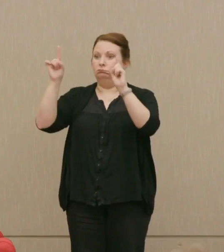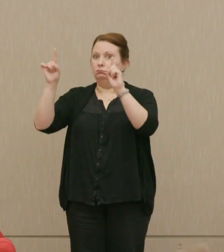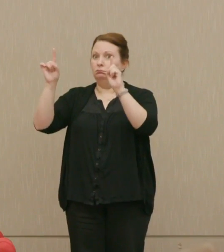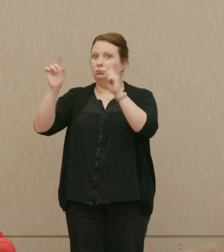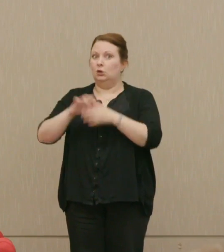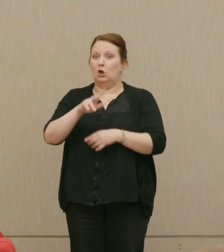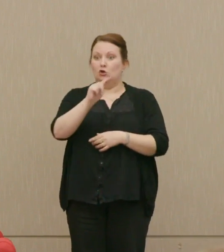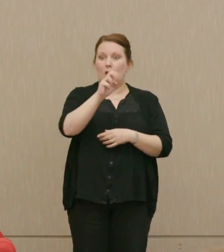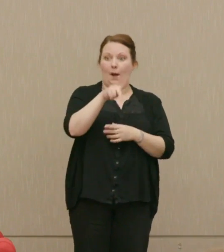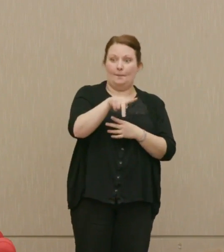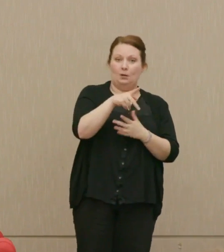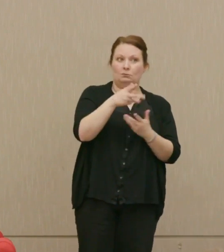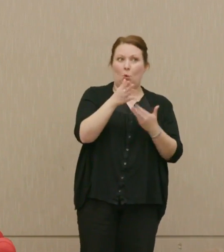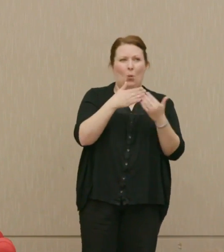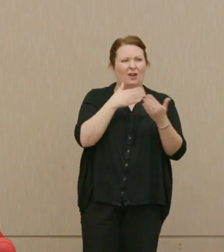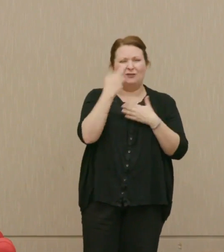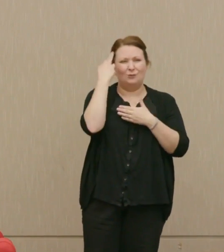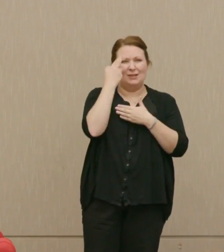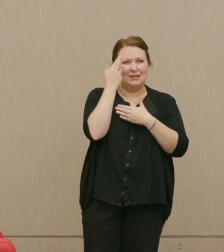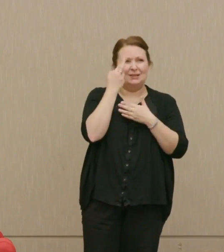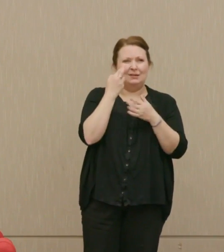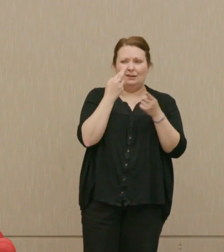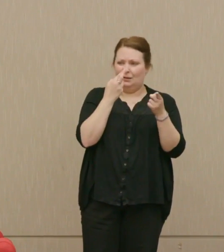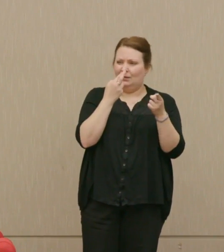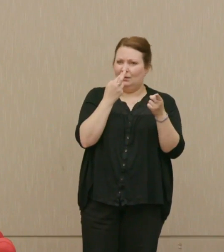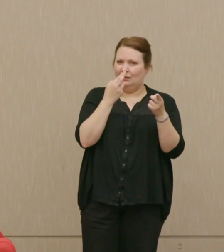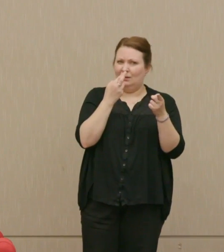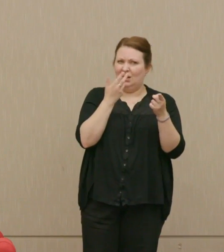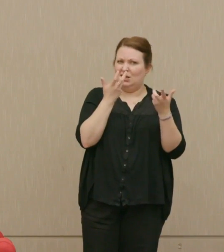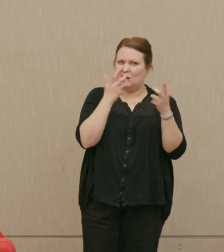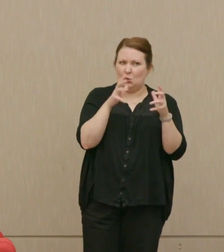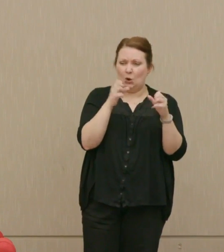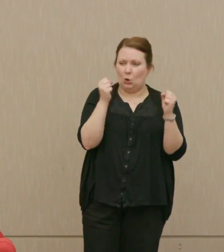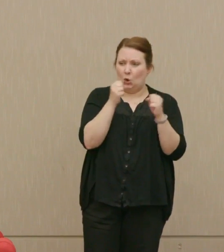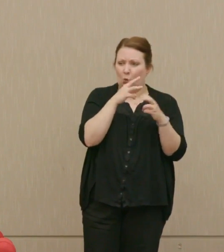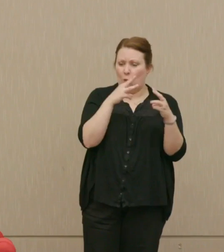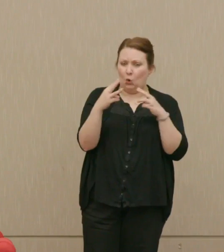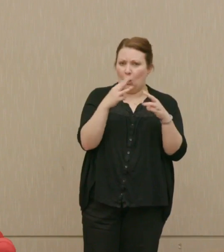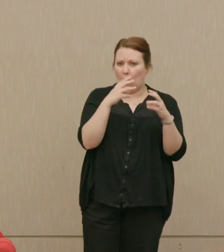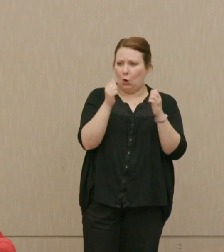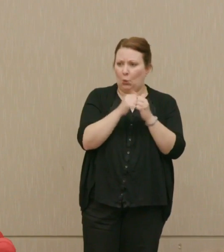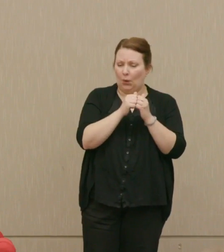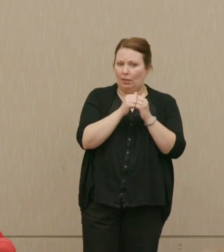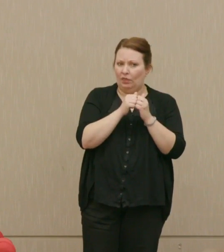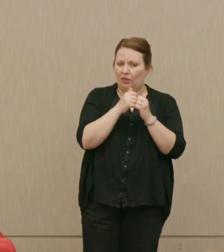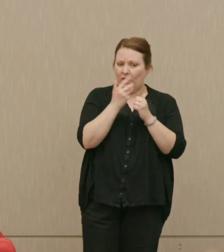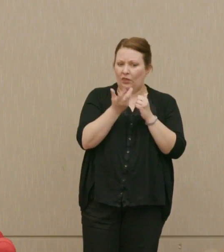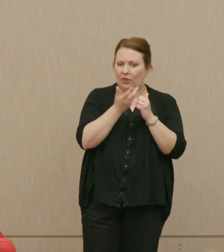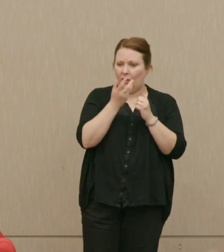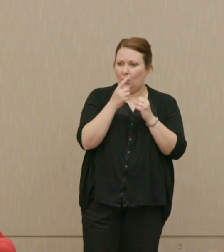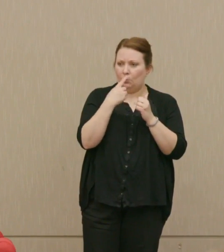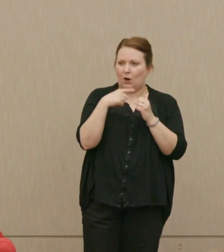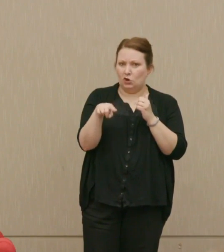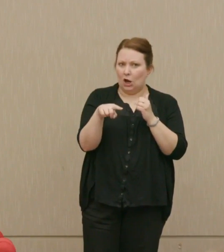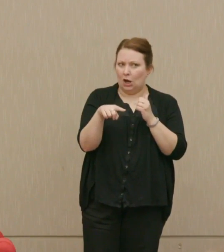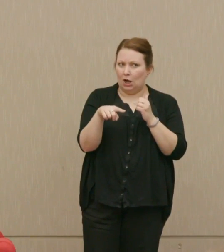Trump, for whatever reason, doesn't want cold war with Russia.